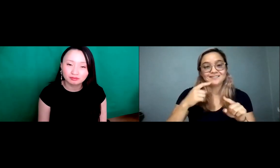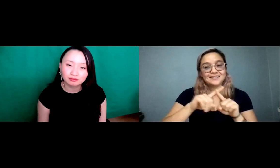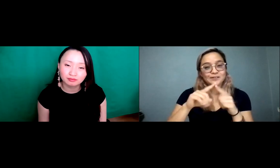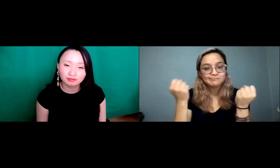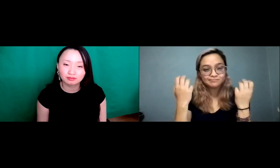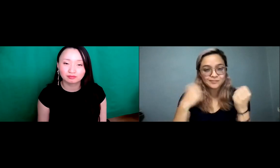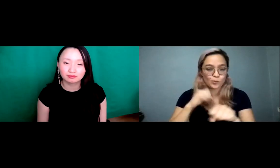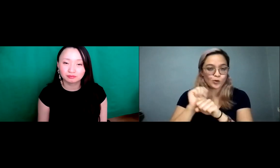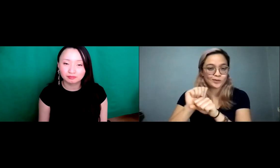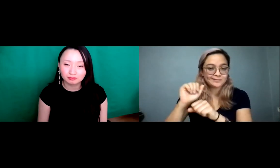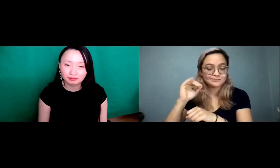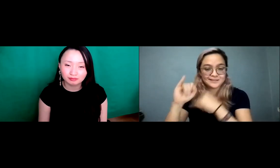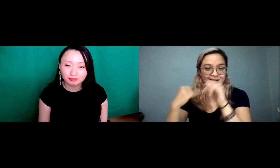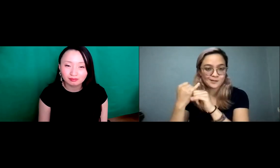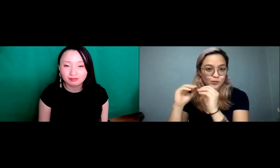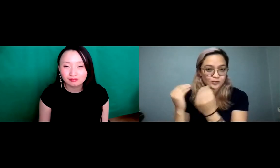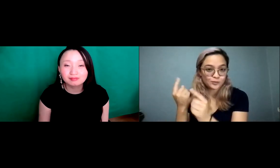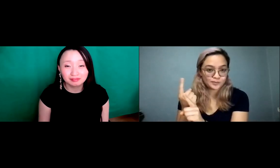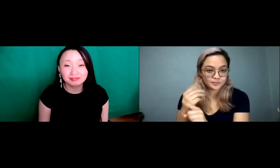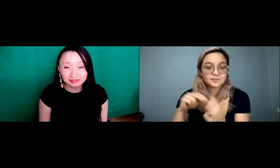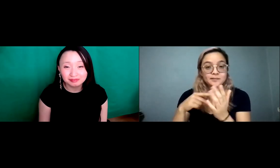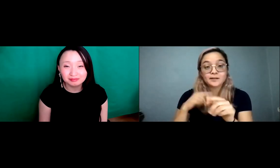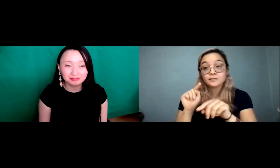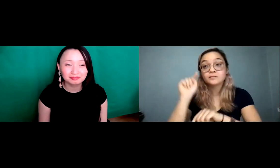and I challenged that question, because there is different sign languages out there right